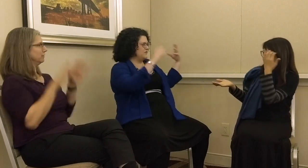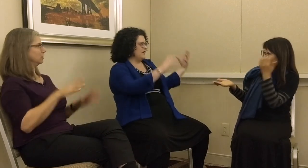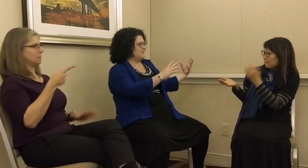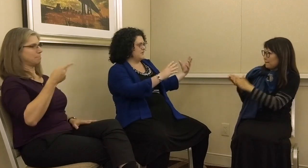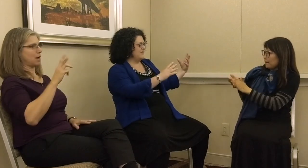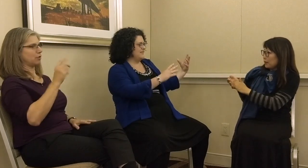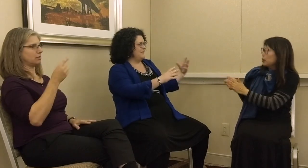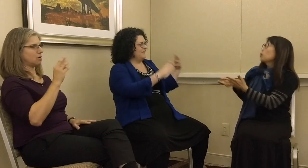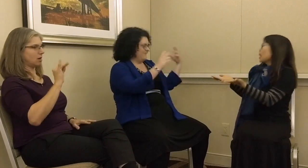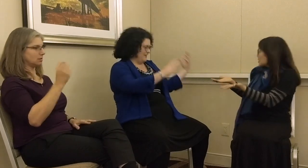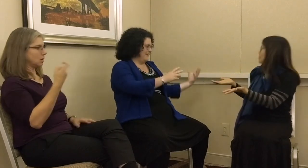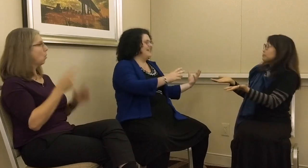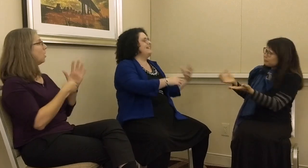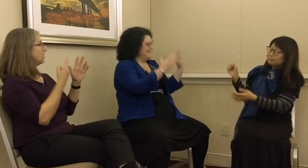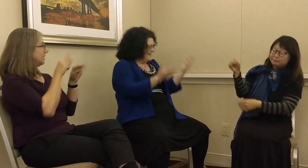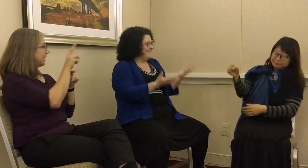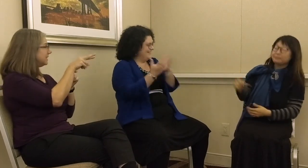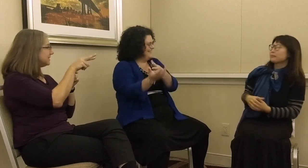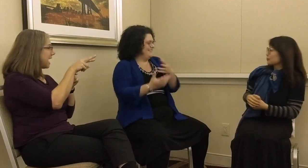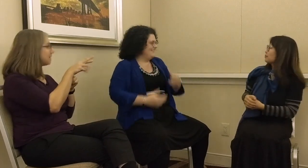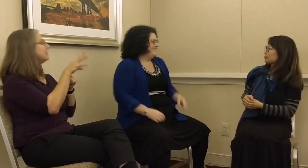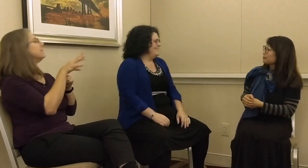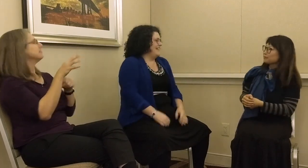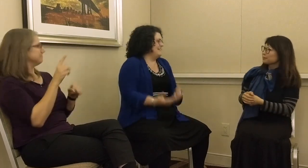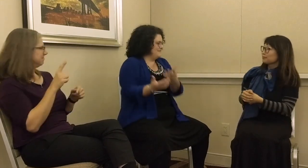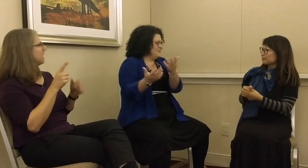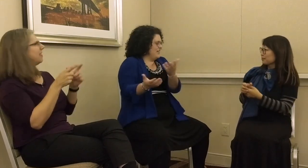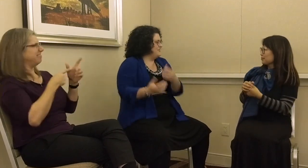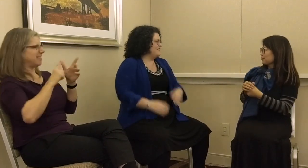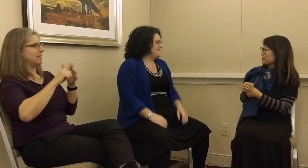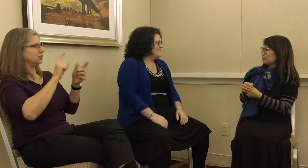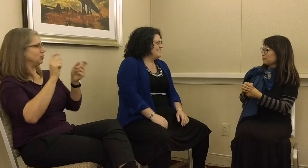you start observing something or filming it, that it changes.